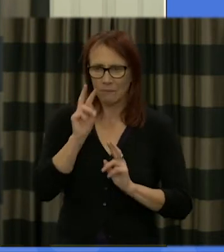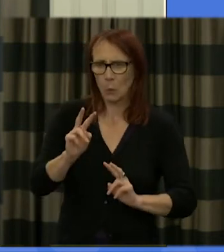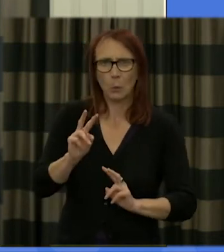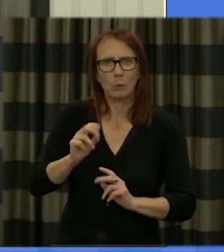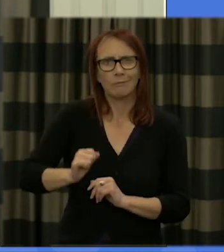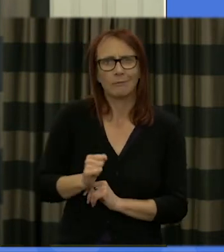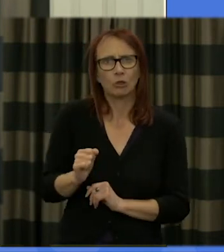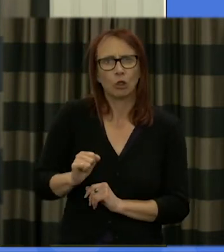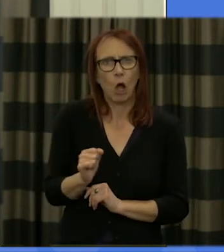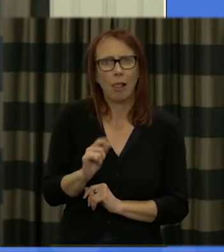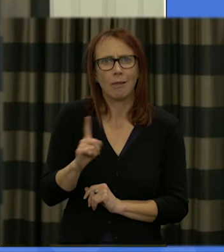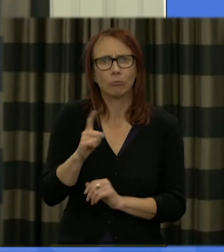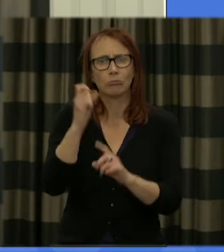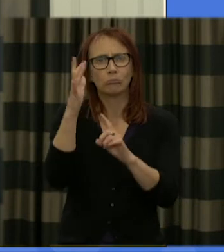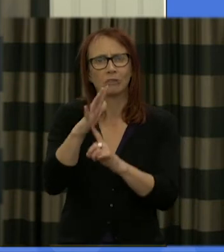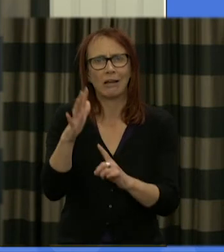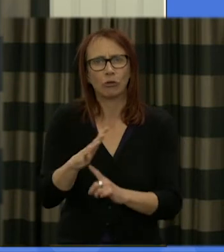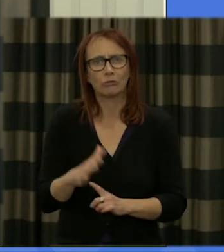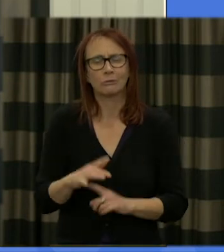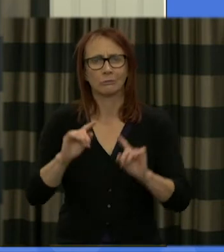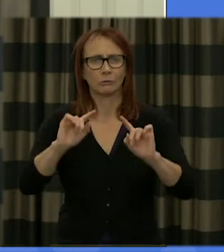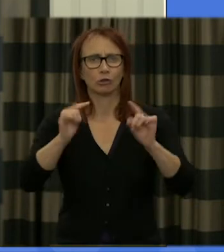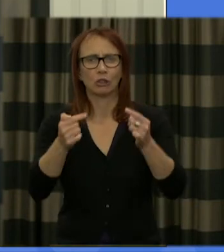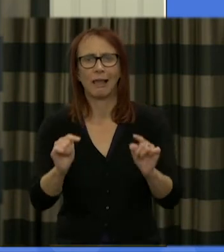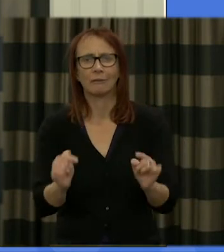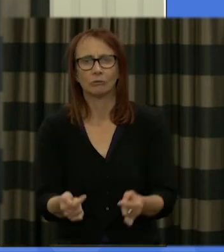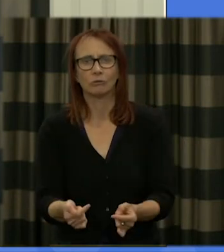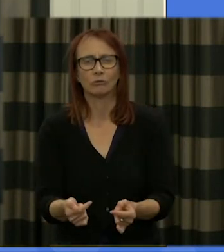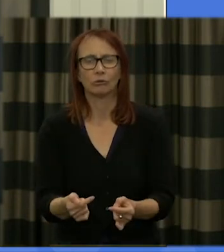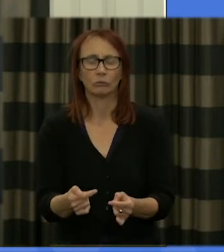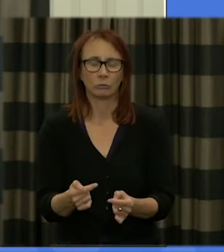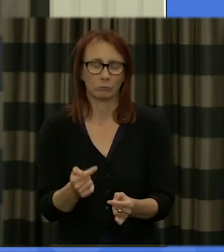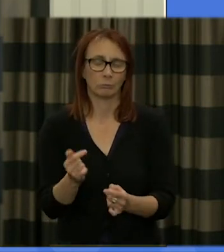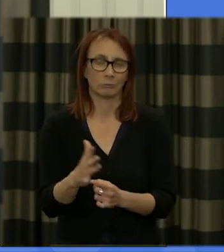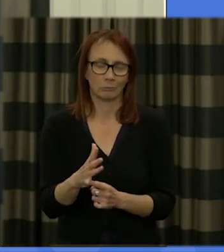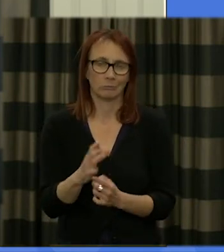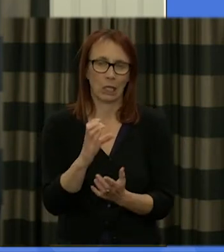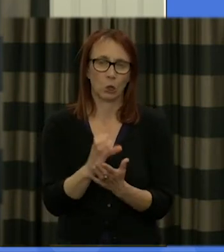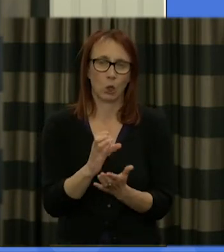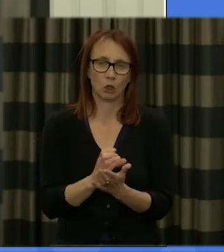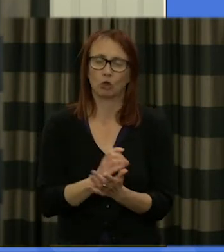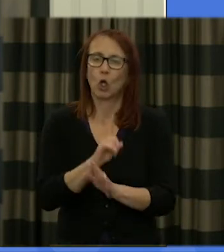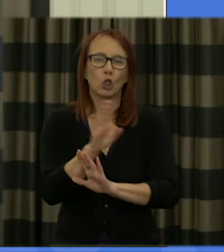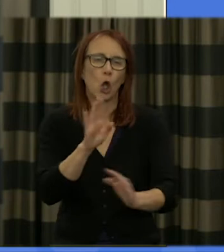what the priorities might be what the challenges might be particularly given the constitutional situation but not to get into an argument over independence